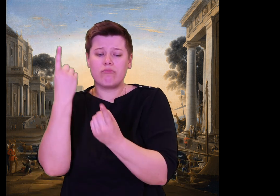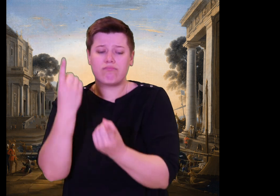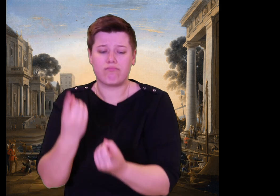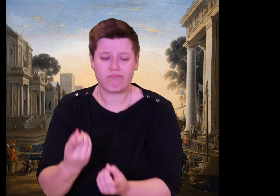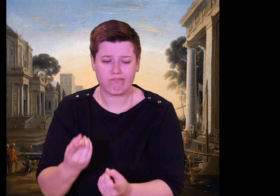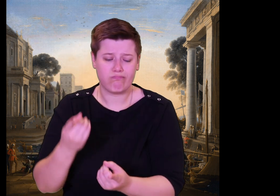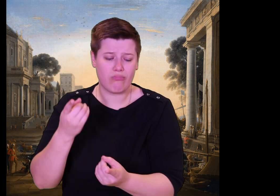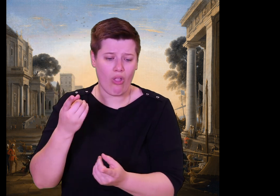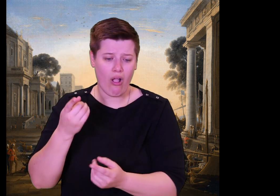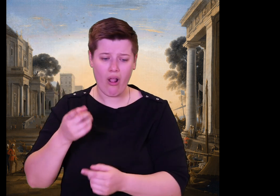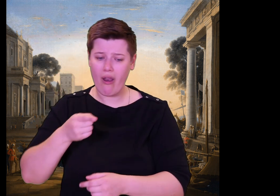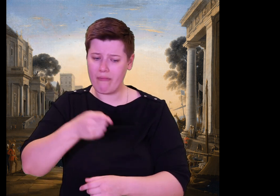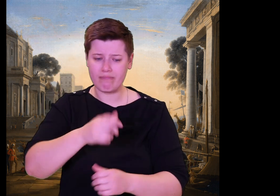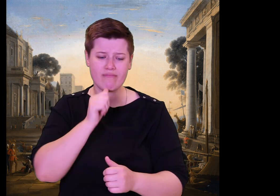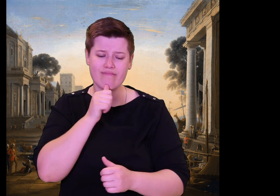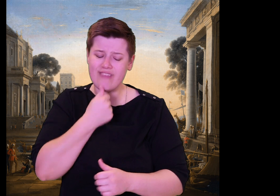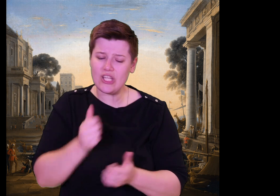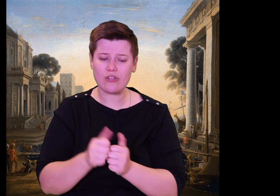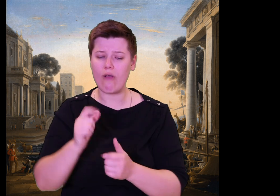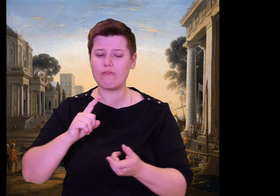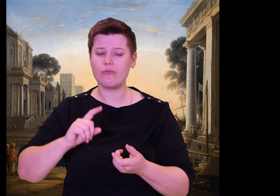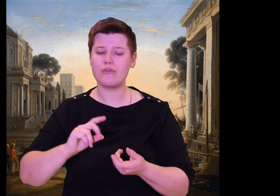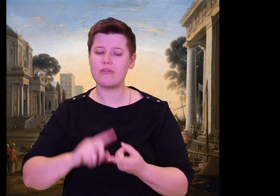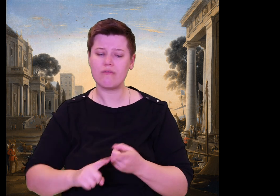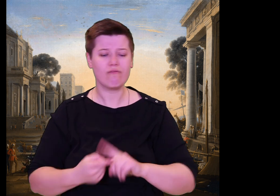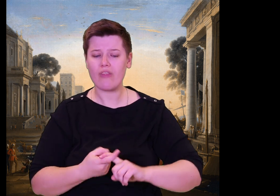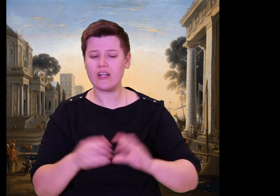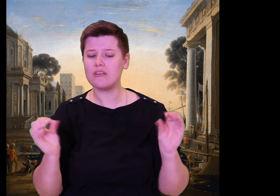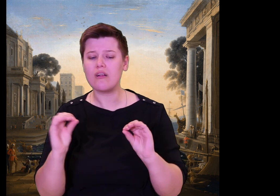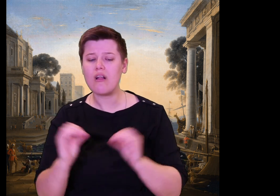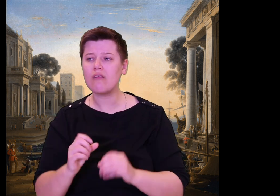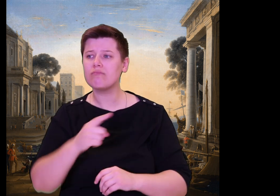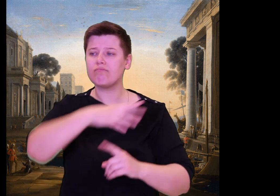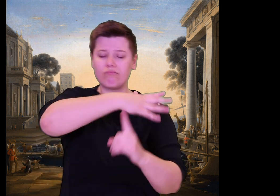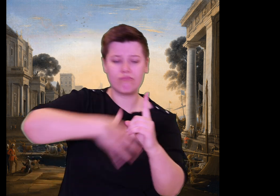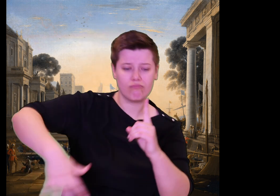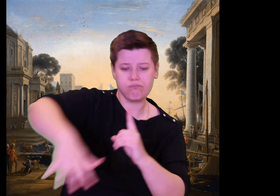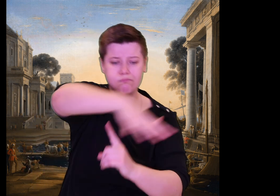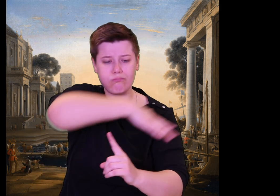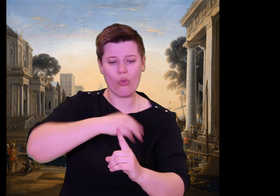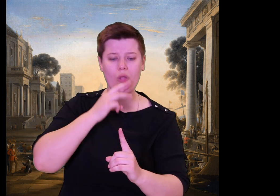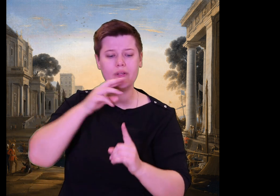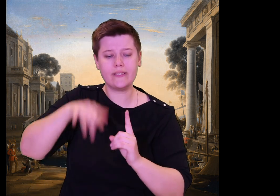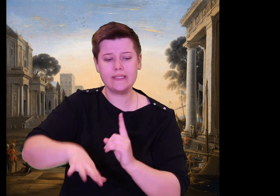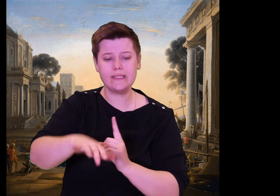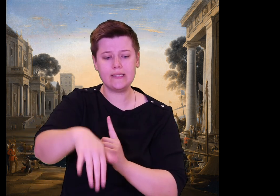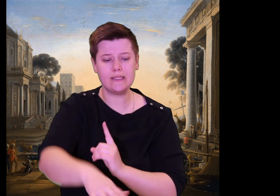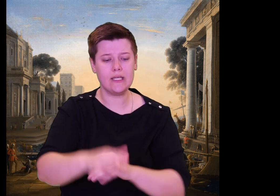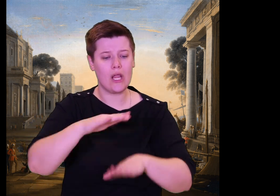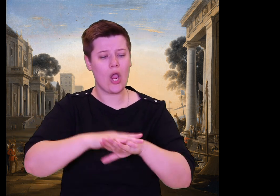Odysseus? He is more sensible than other humans and makes more sacrifices to the gods.